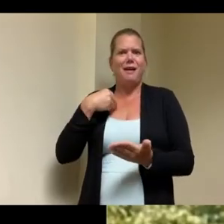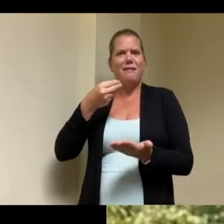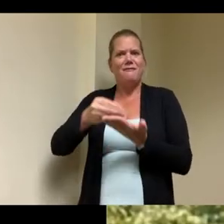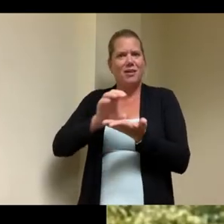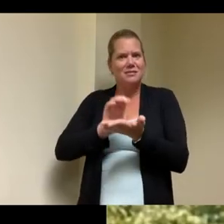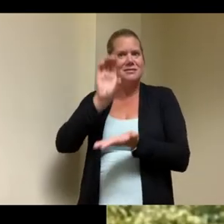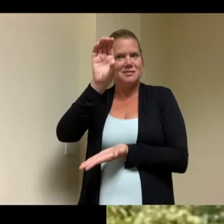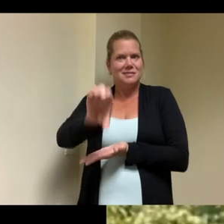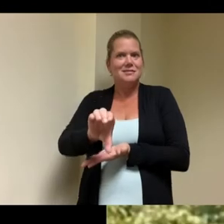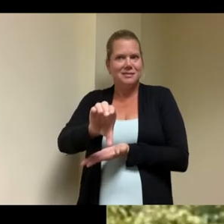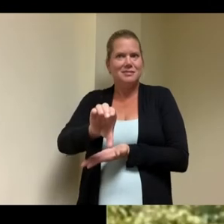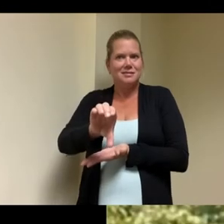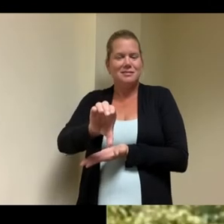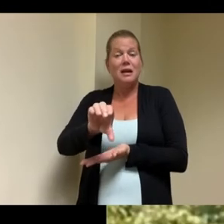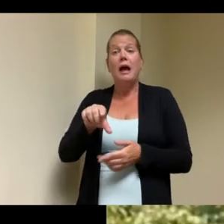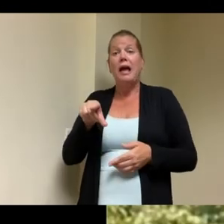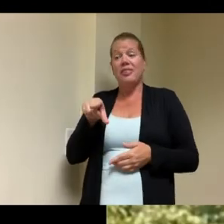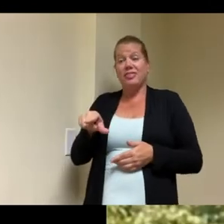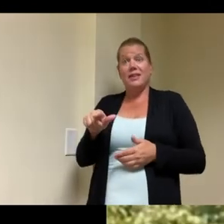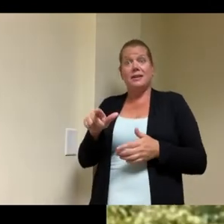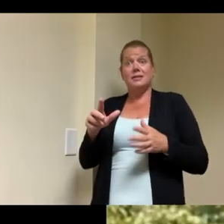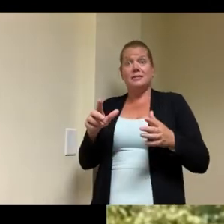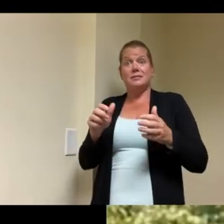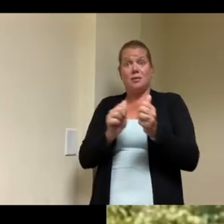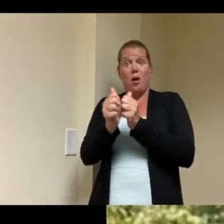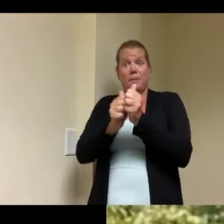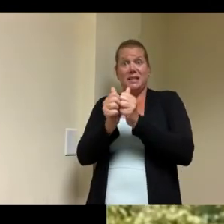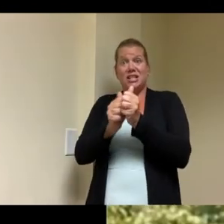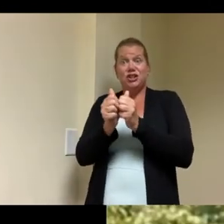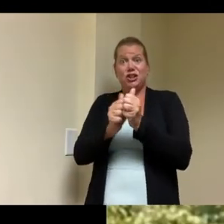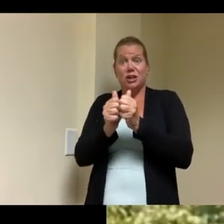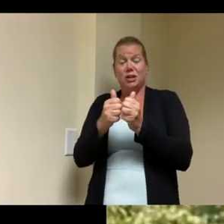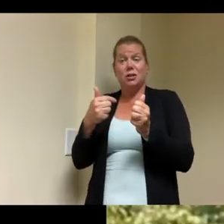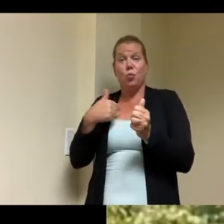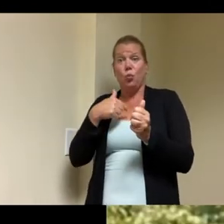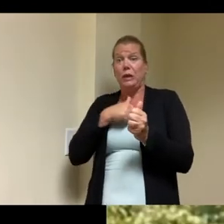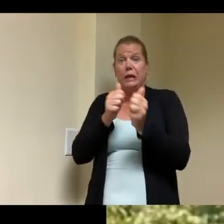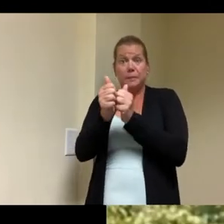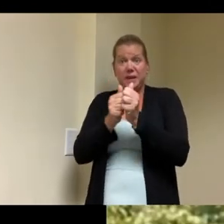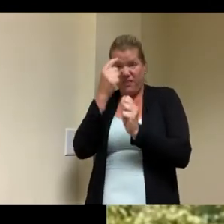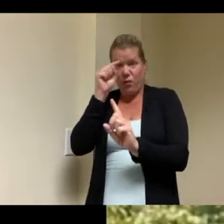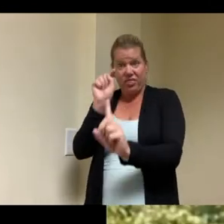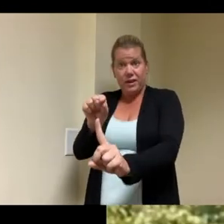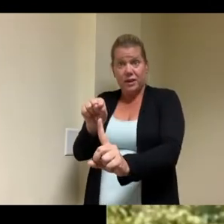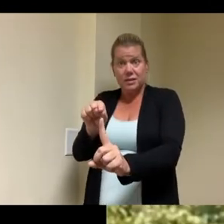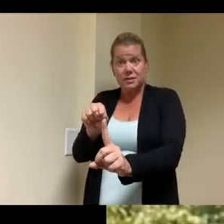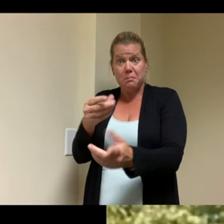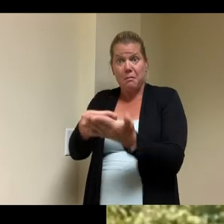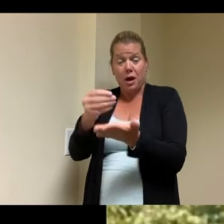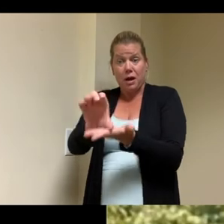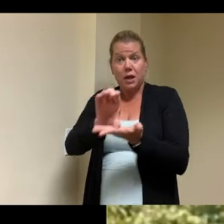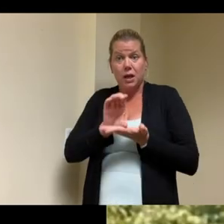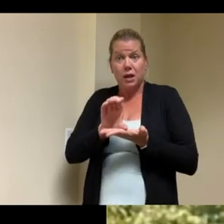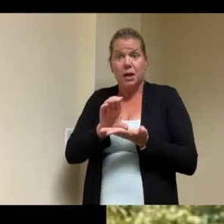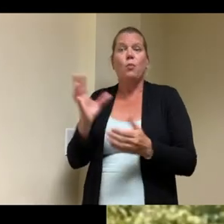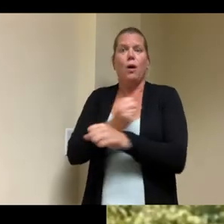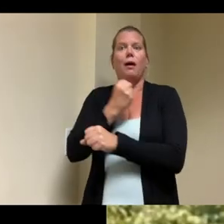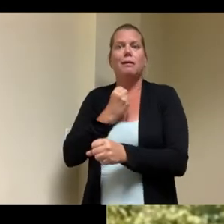compete for these this funding and that's what the key is here having the local support having a city like this behind us